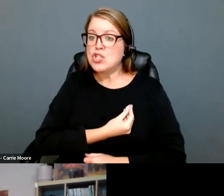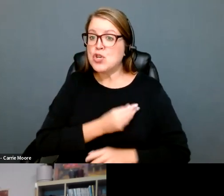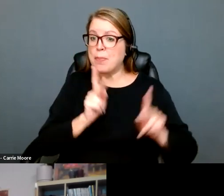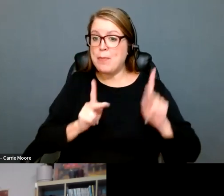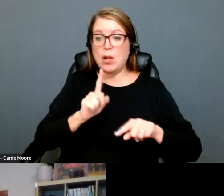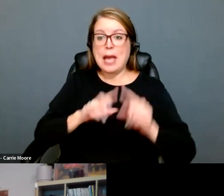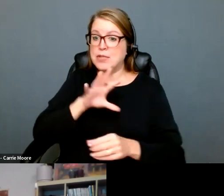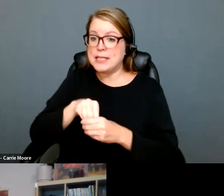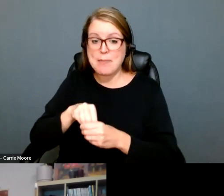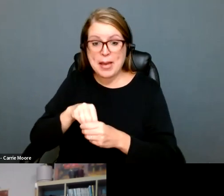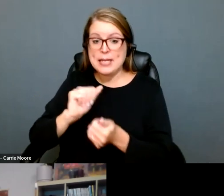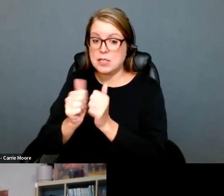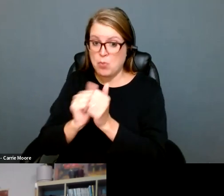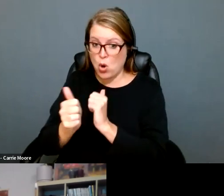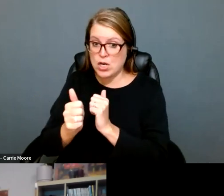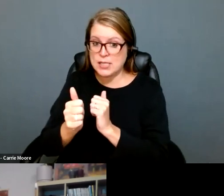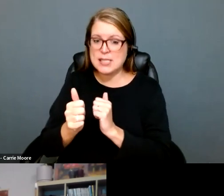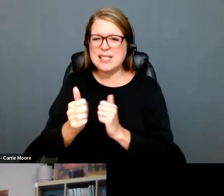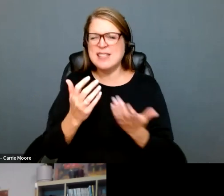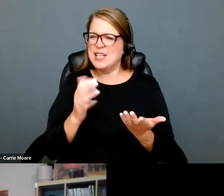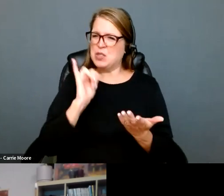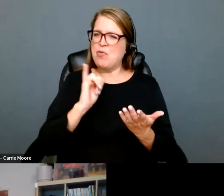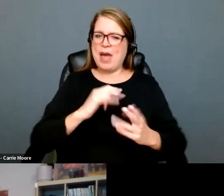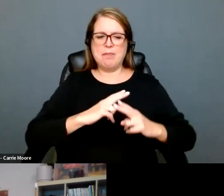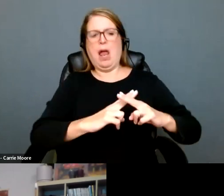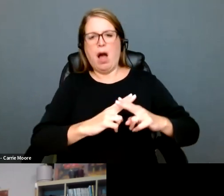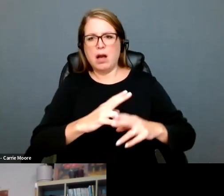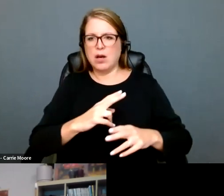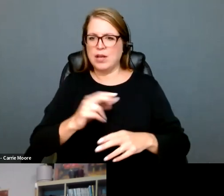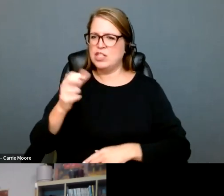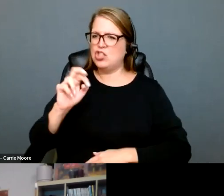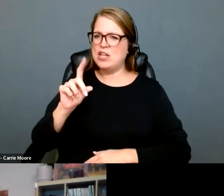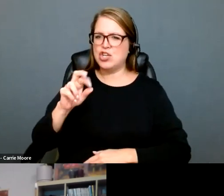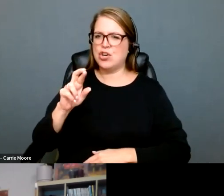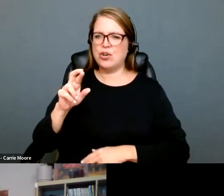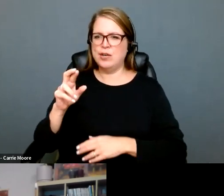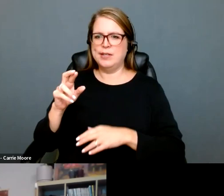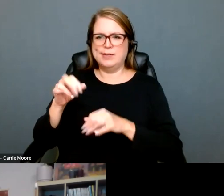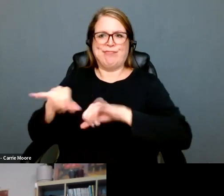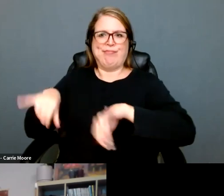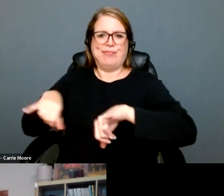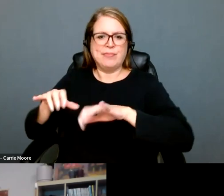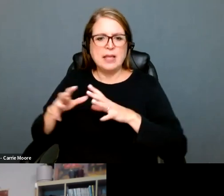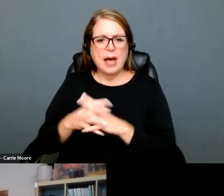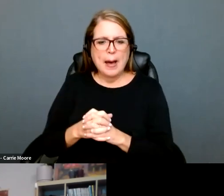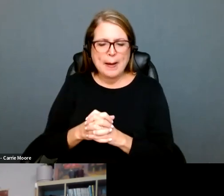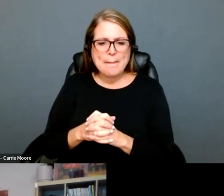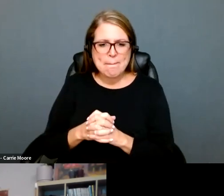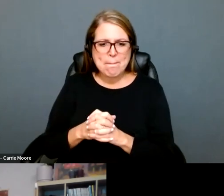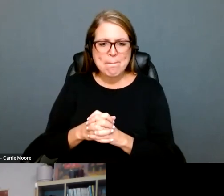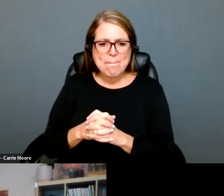to pass a ban on gender affirming care. We succeeded this legislative